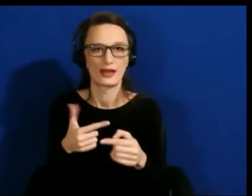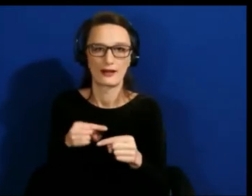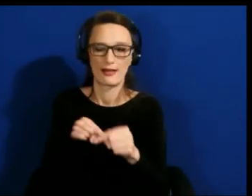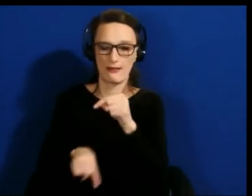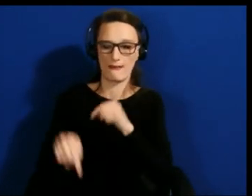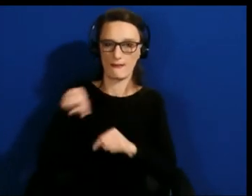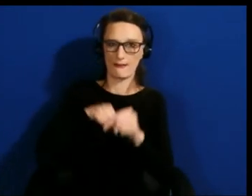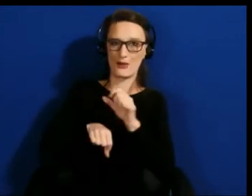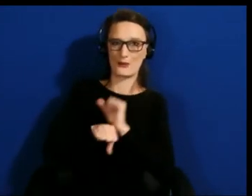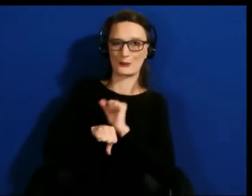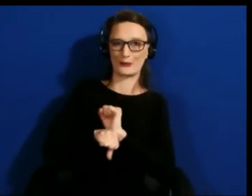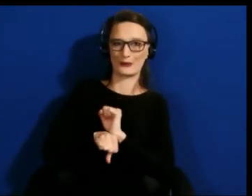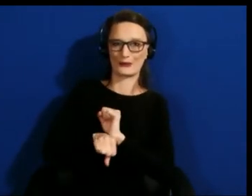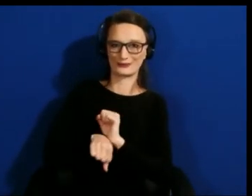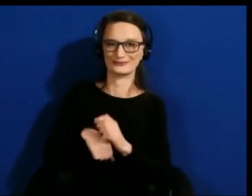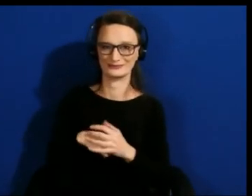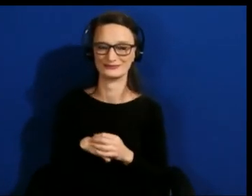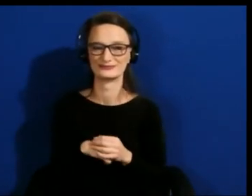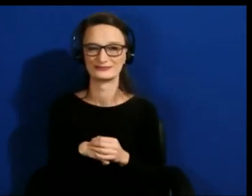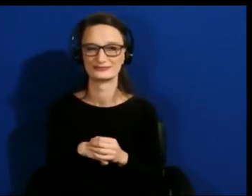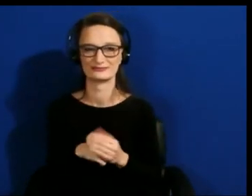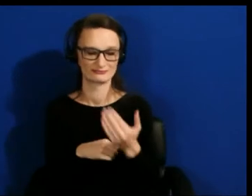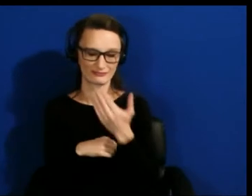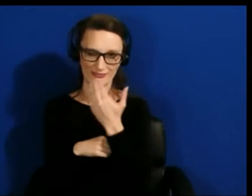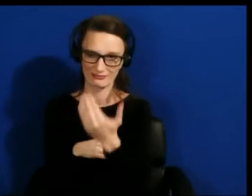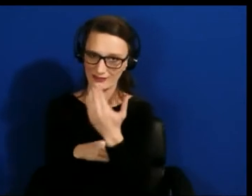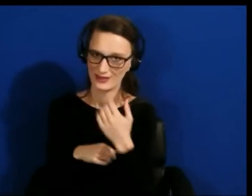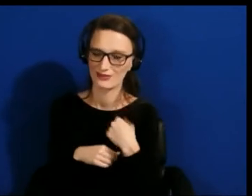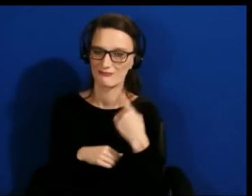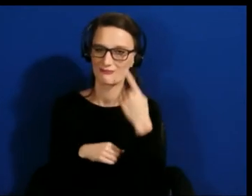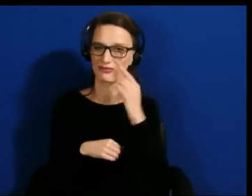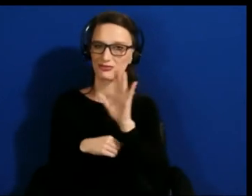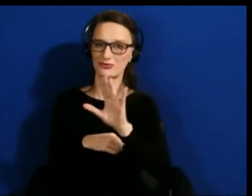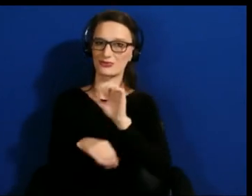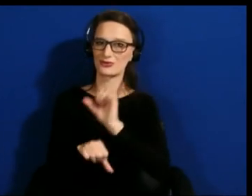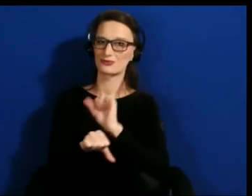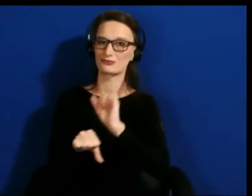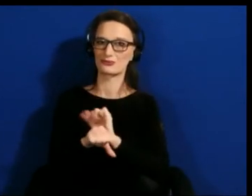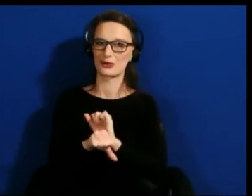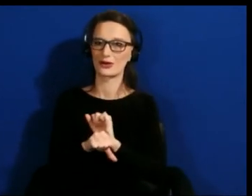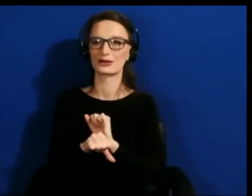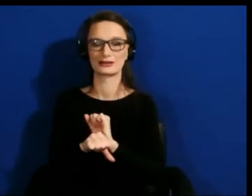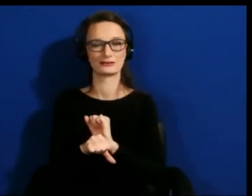I think the work you're doing and maybe we can get that into XR Access is so important because